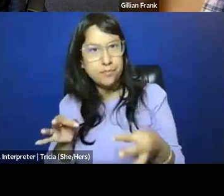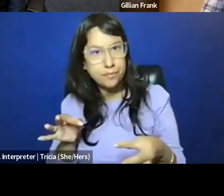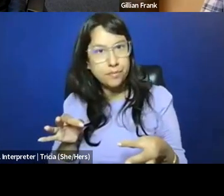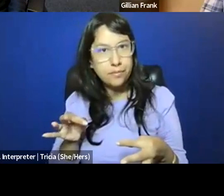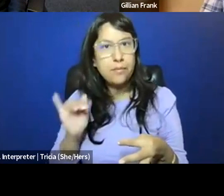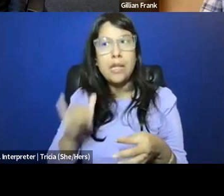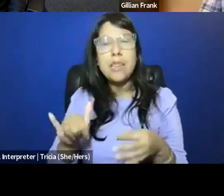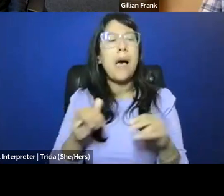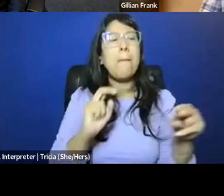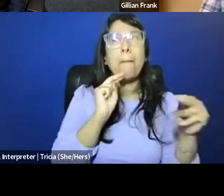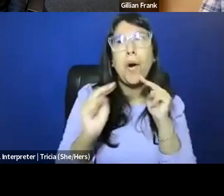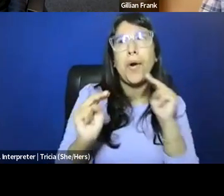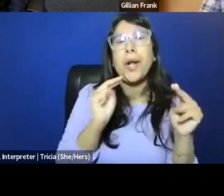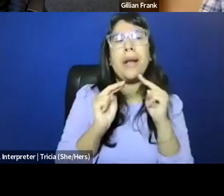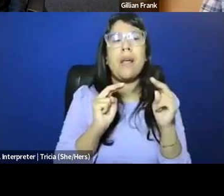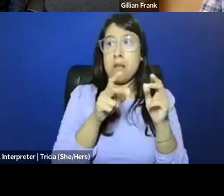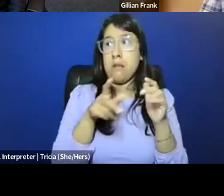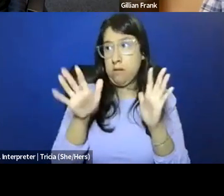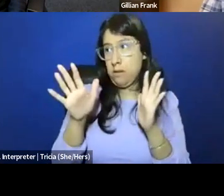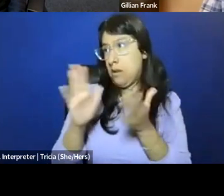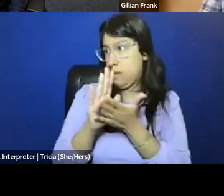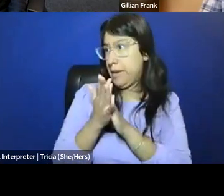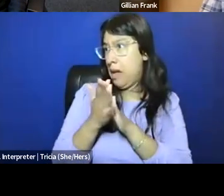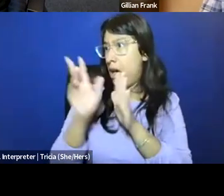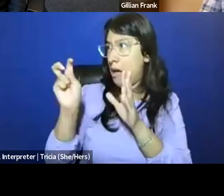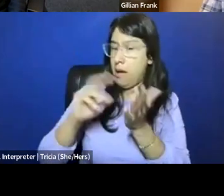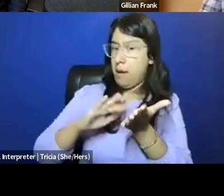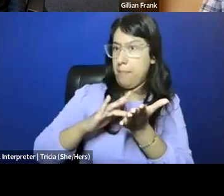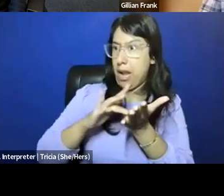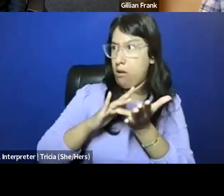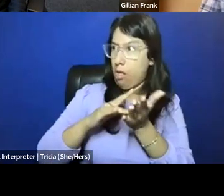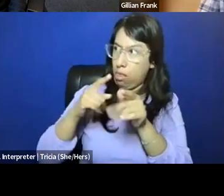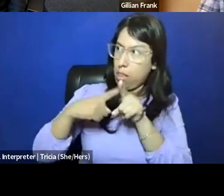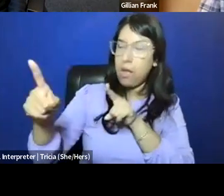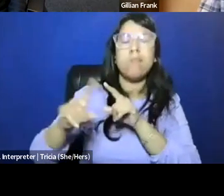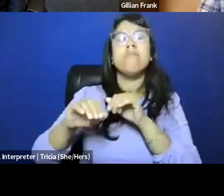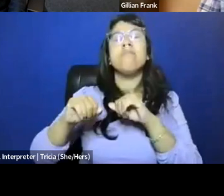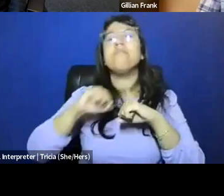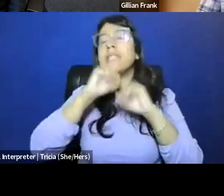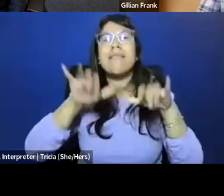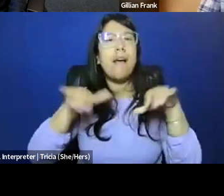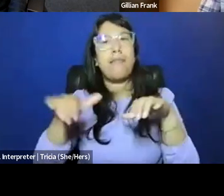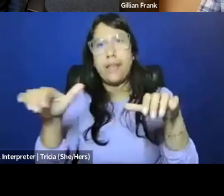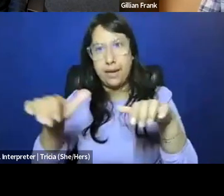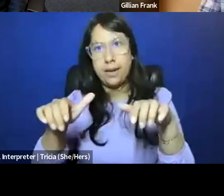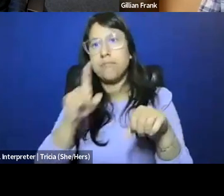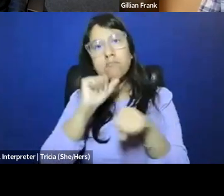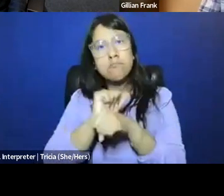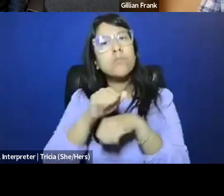where the, you know, sort of bargain with the blessing of medicalization did nothing to create any kind of actual meaningful,